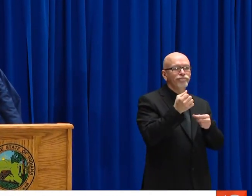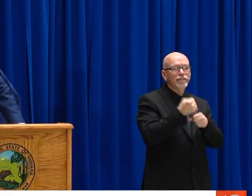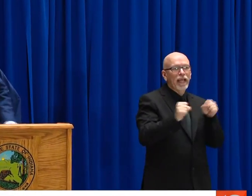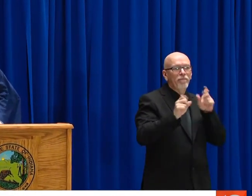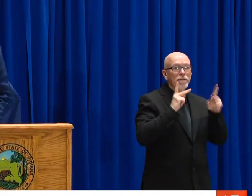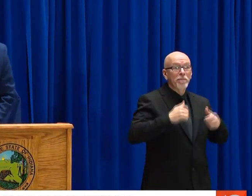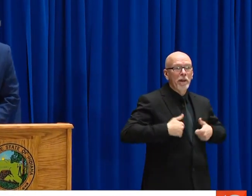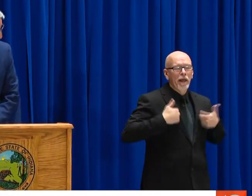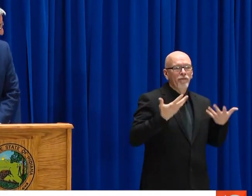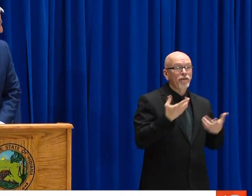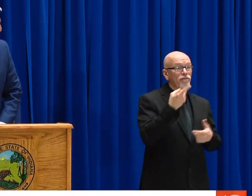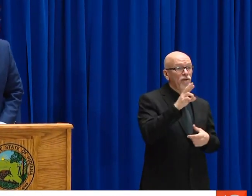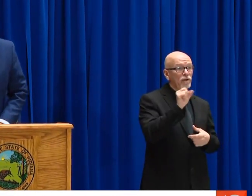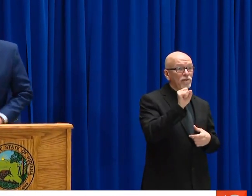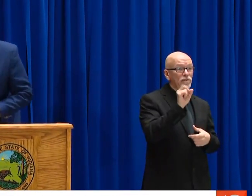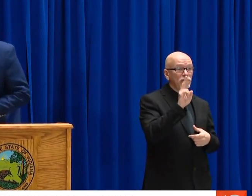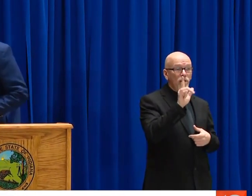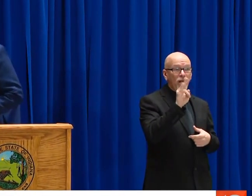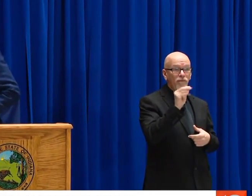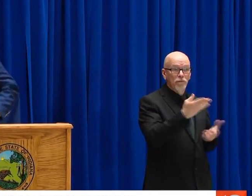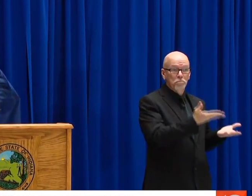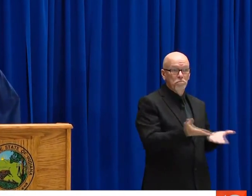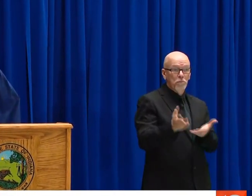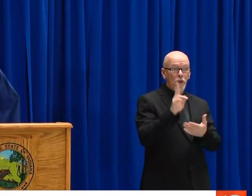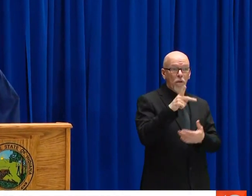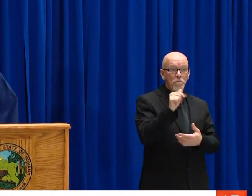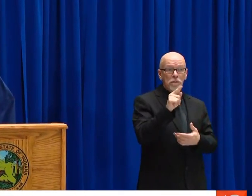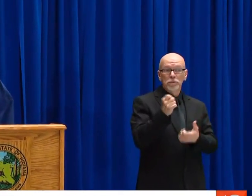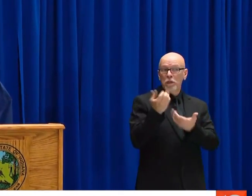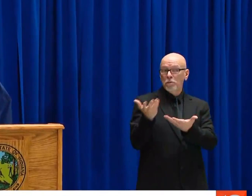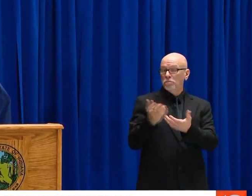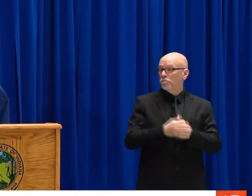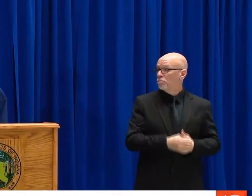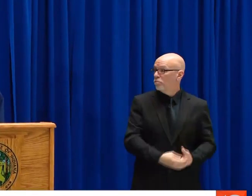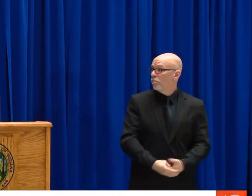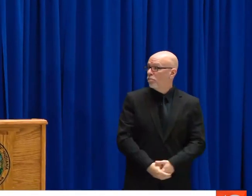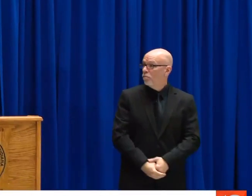GIVES HER UPDATE TO RILEY HOSPITAL. SHE'S GOING TO BE CARING FOR AND SAVING SOME LIVES.